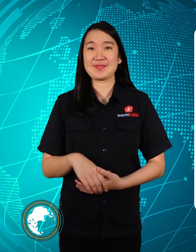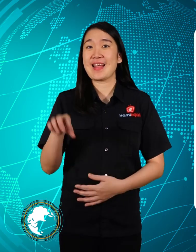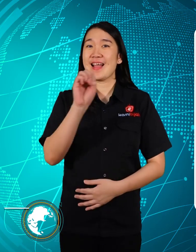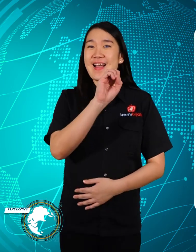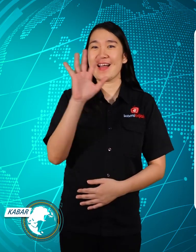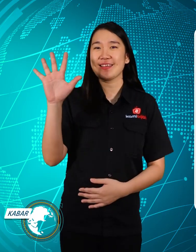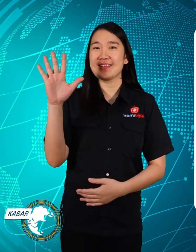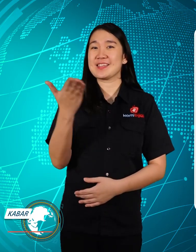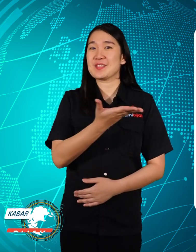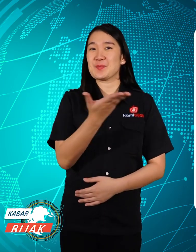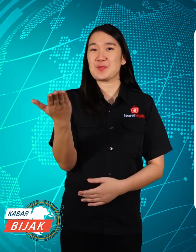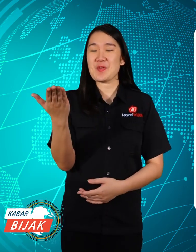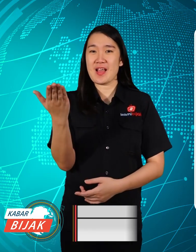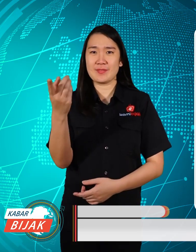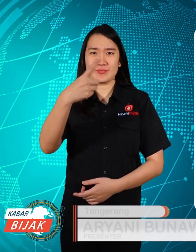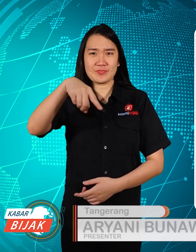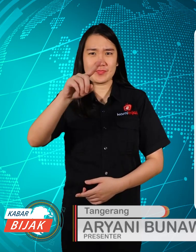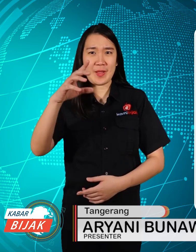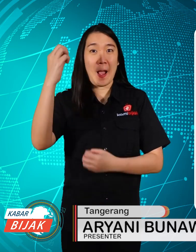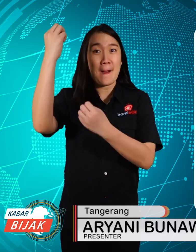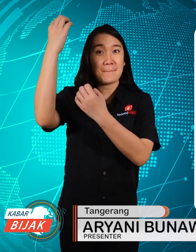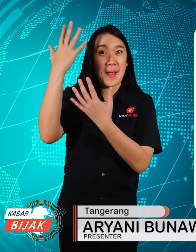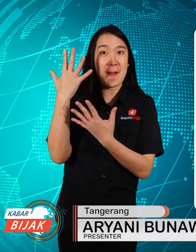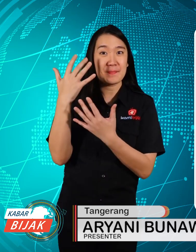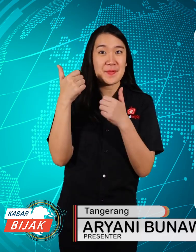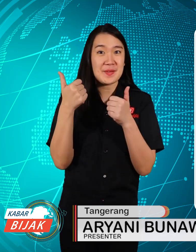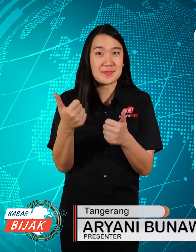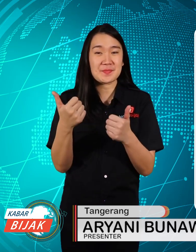Hello friends, how are you?